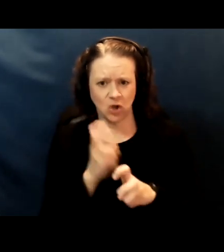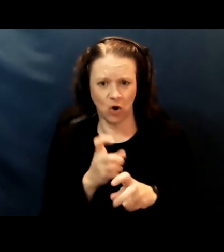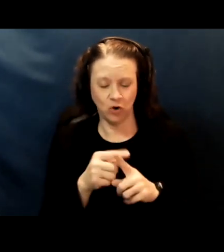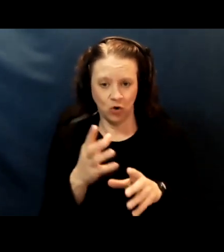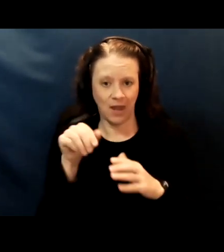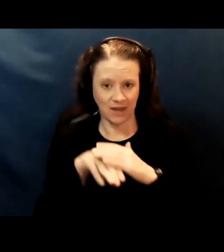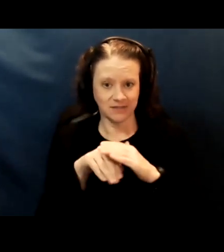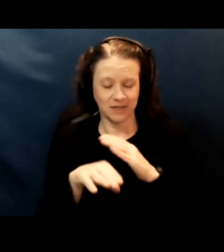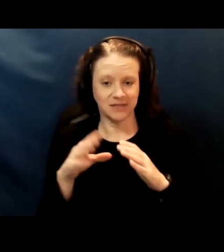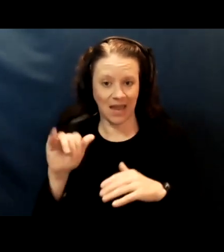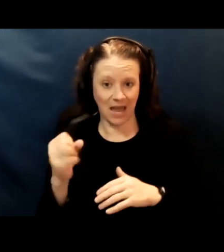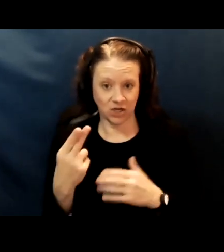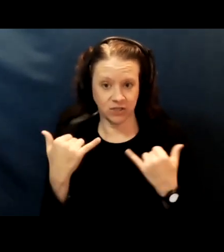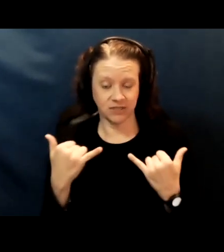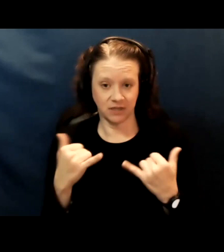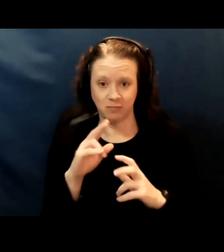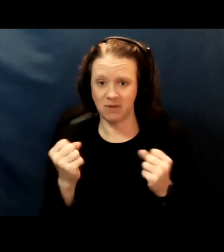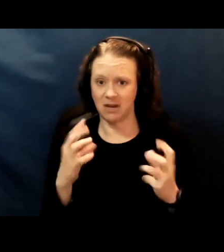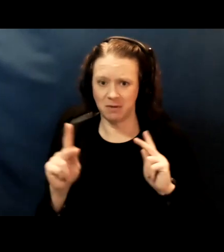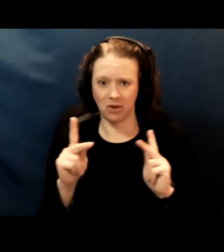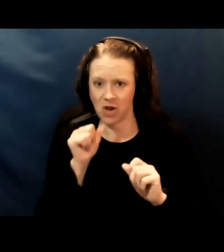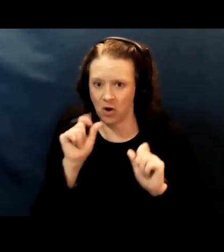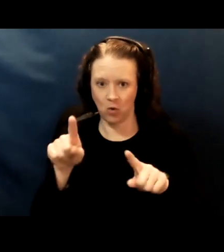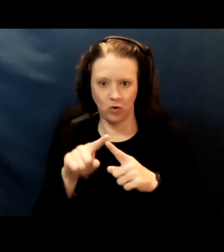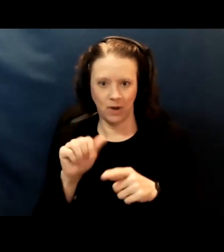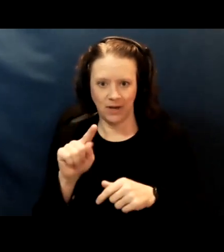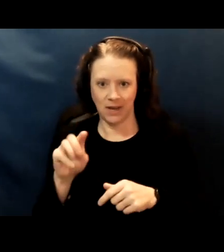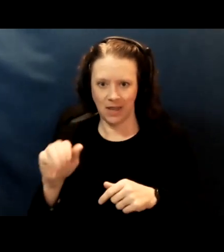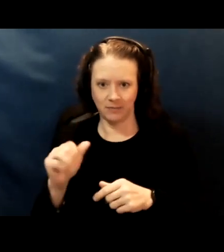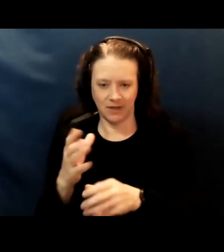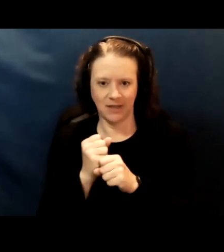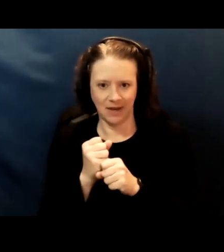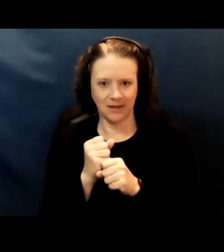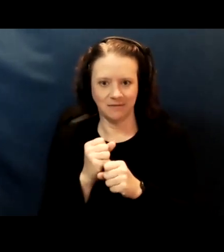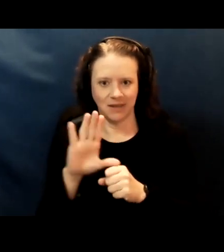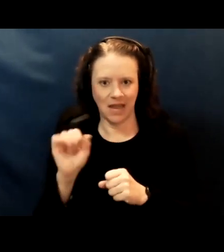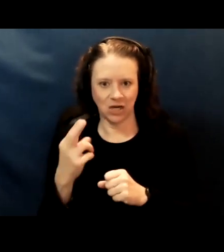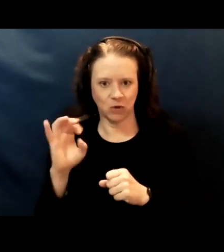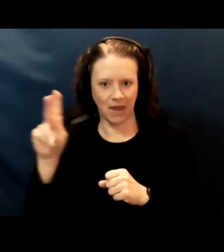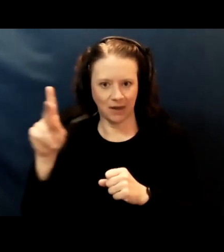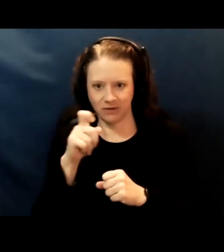Many people are not going to ATMs and getting cash back because they're not going into stores.